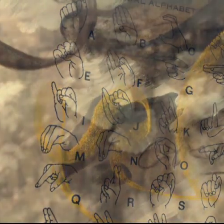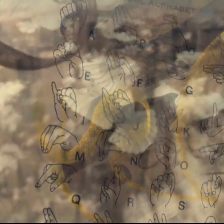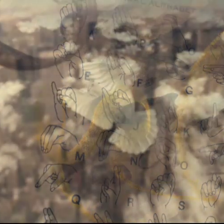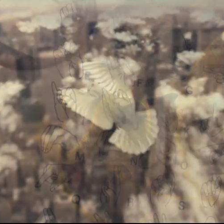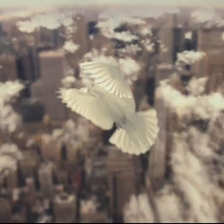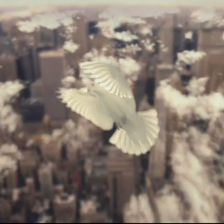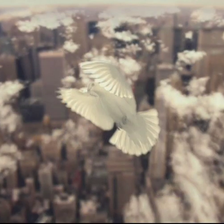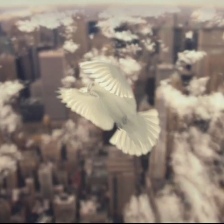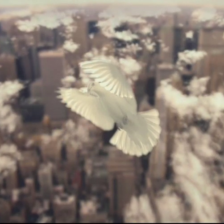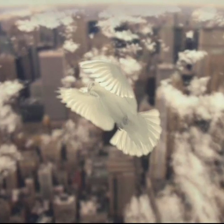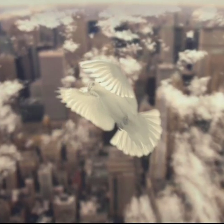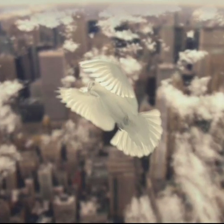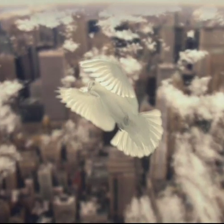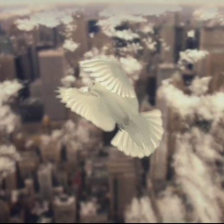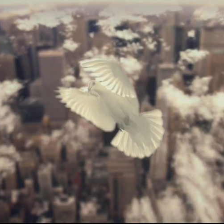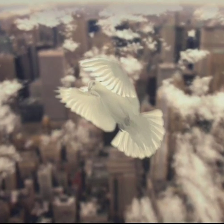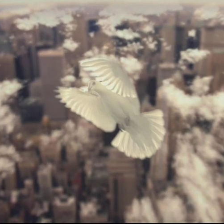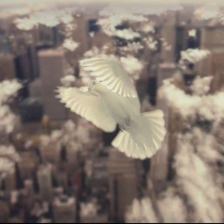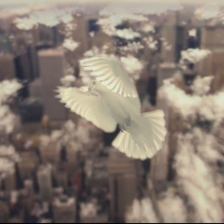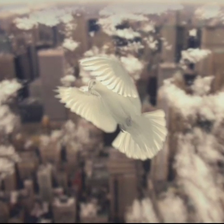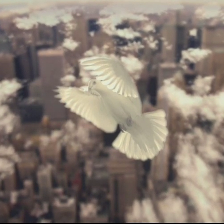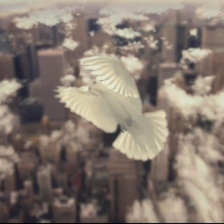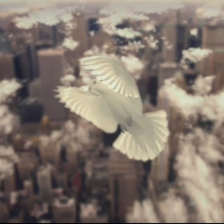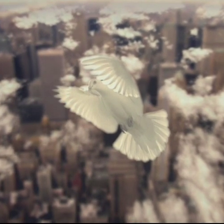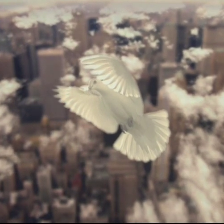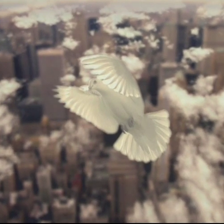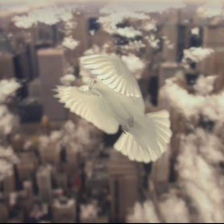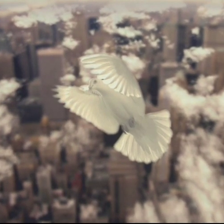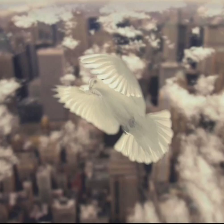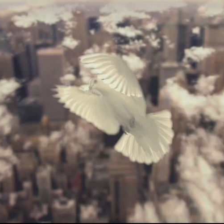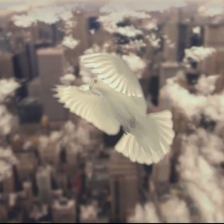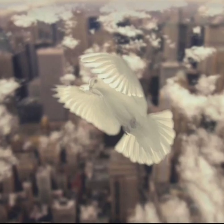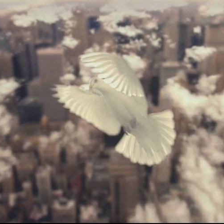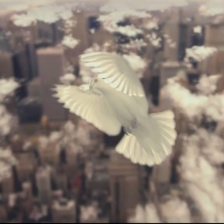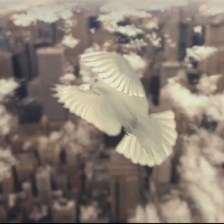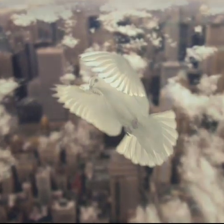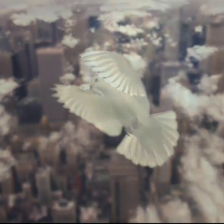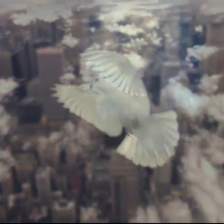What if at one special time, in one special place,